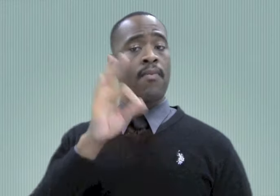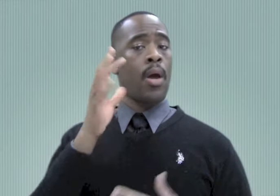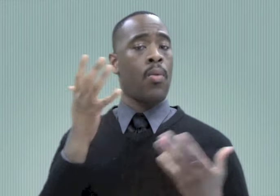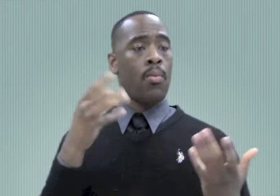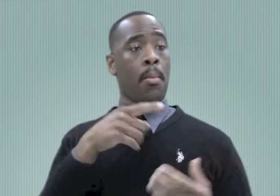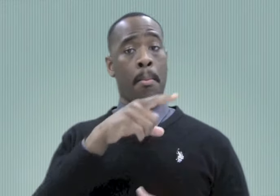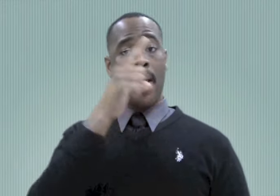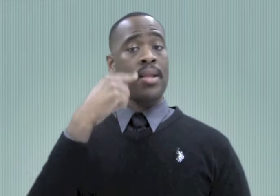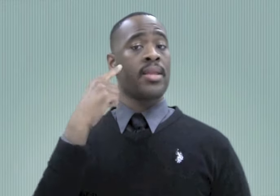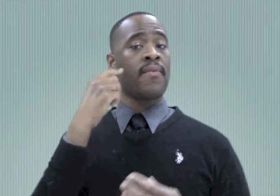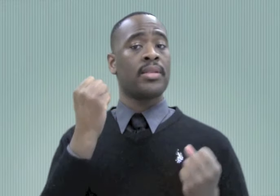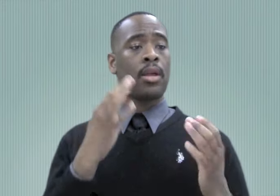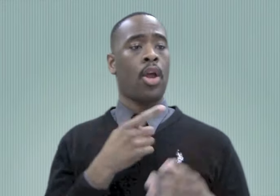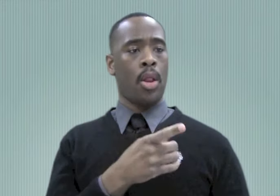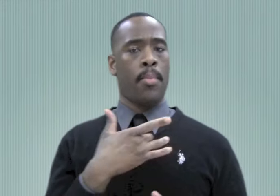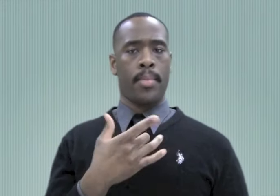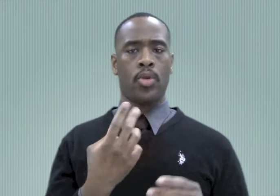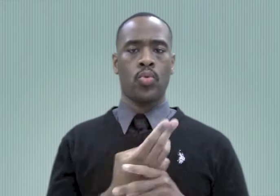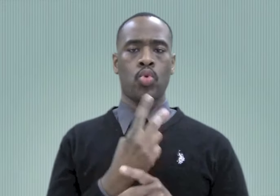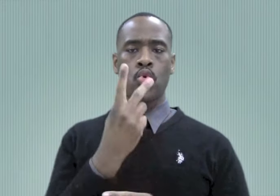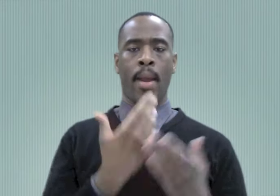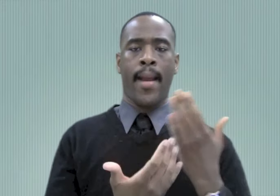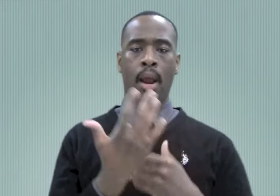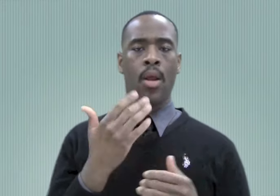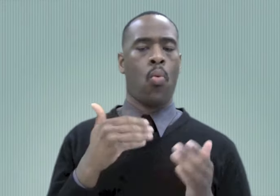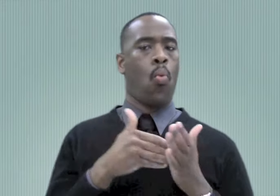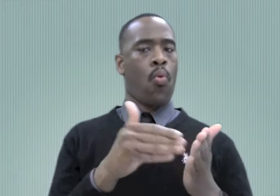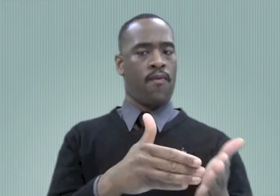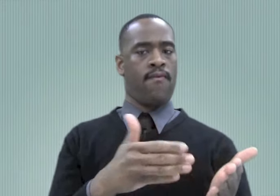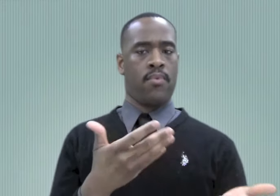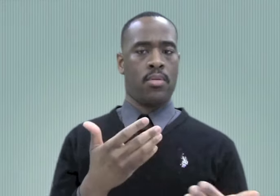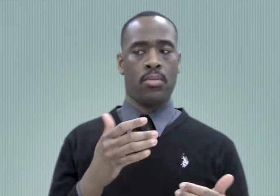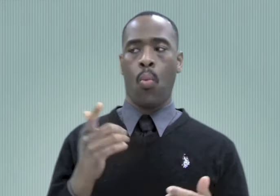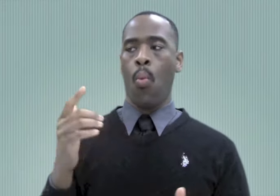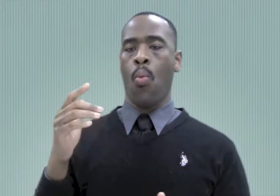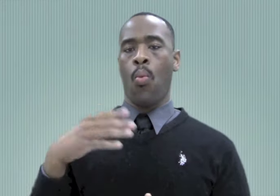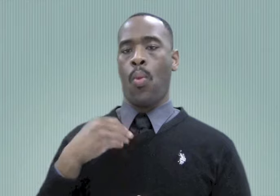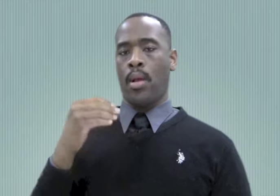Black Deaf signers tend to use two-handed signs more often than White Deaf signers who use